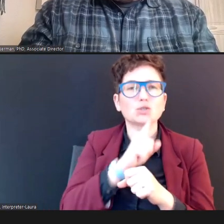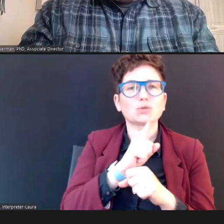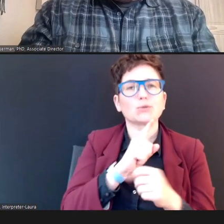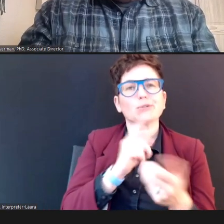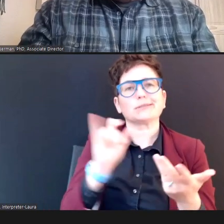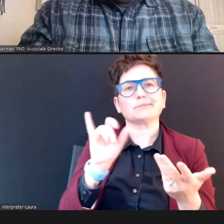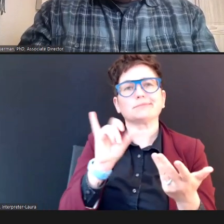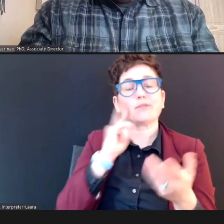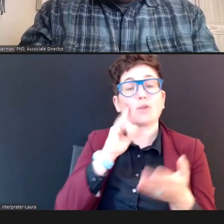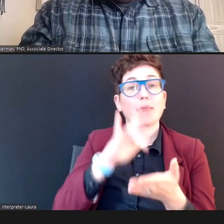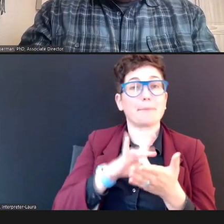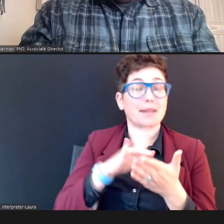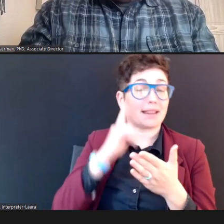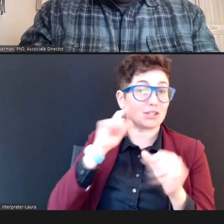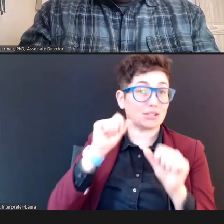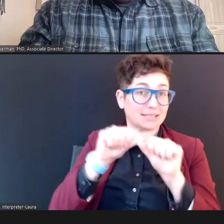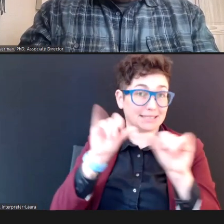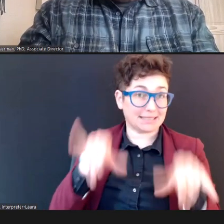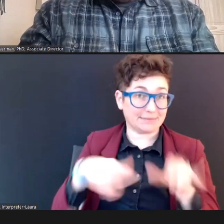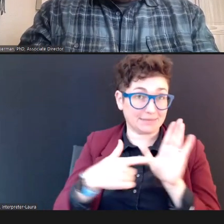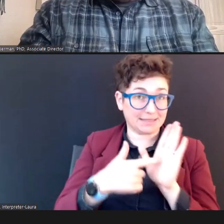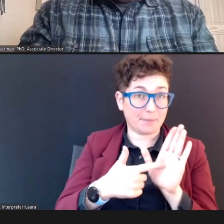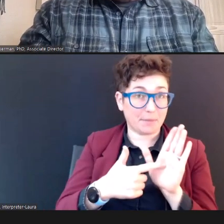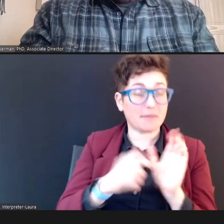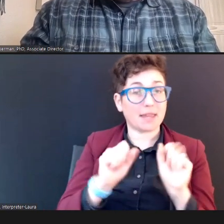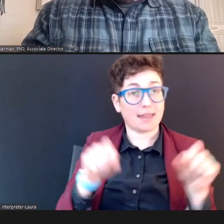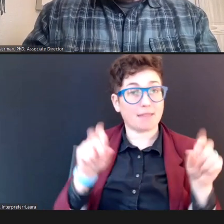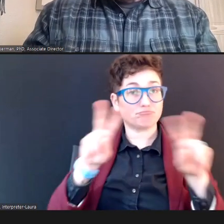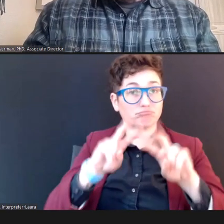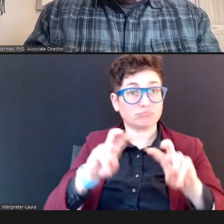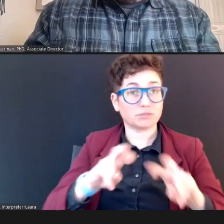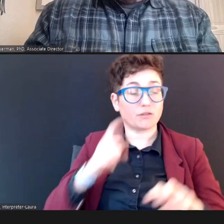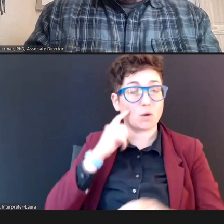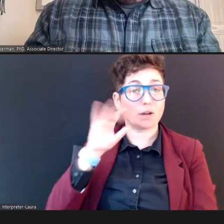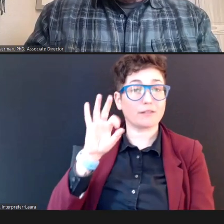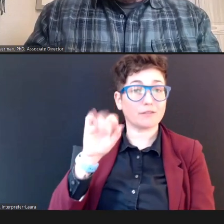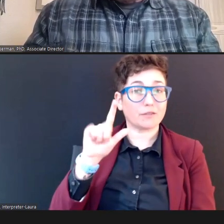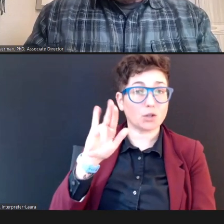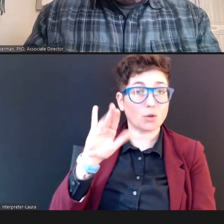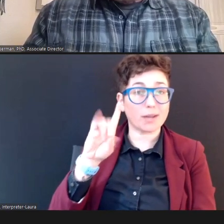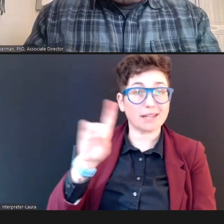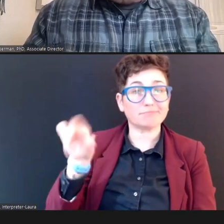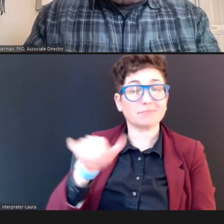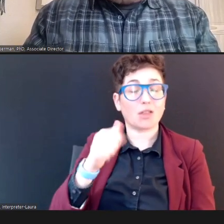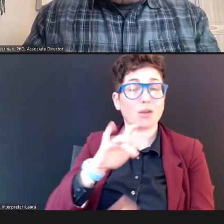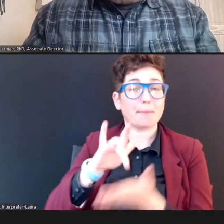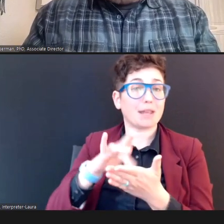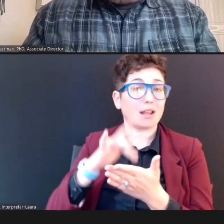example, they can assess for fluid, or other middle ear health conditions.